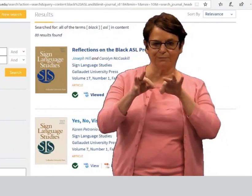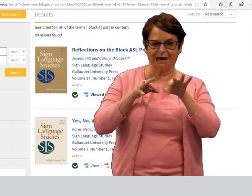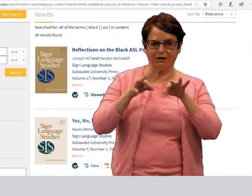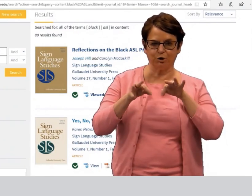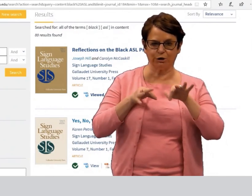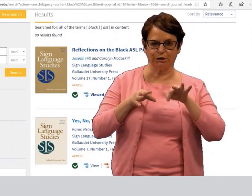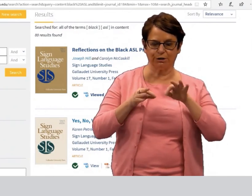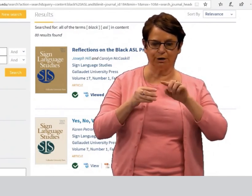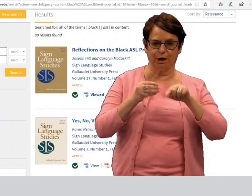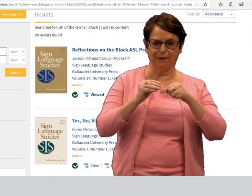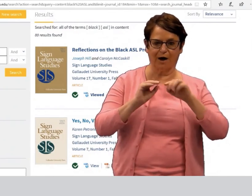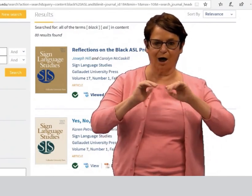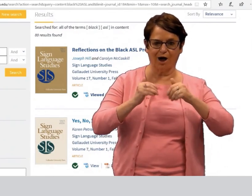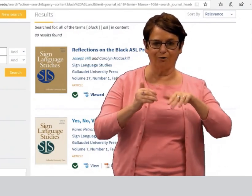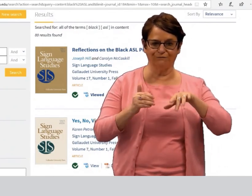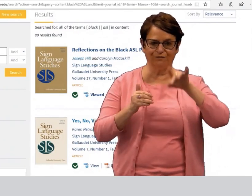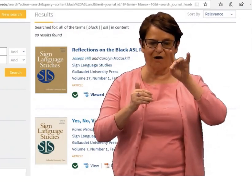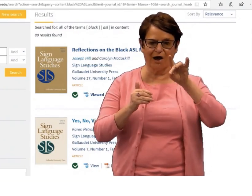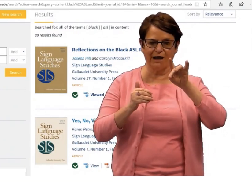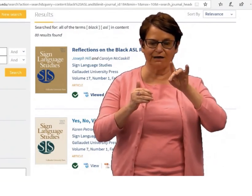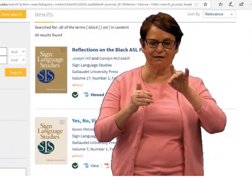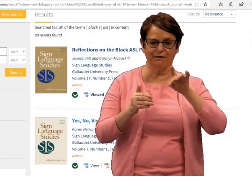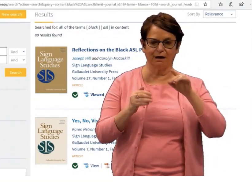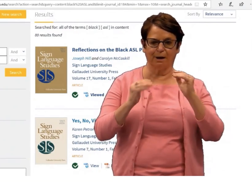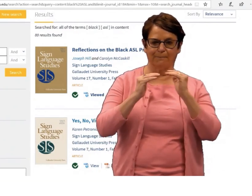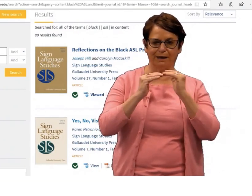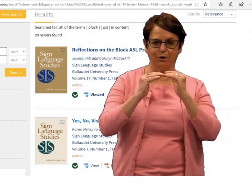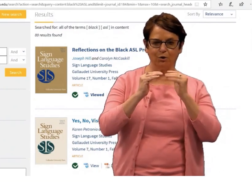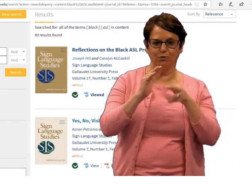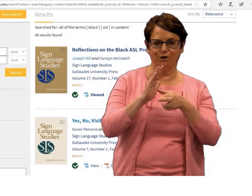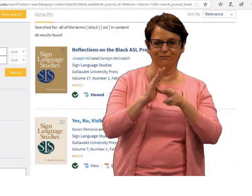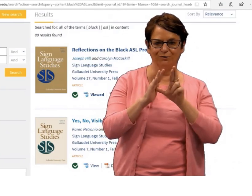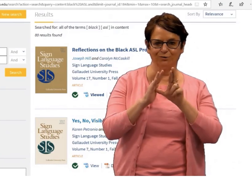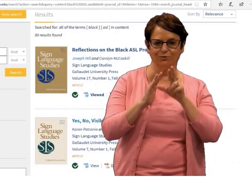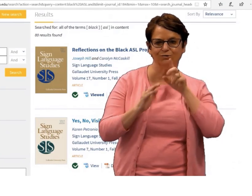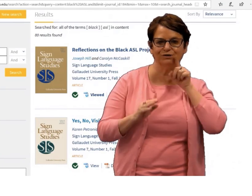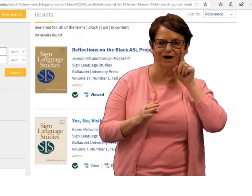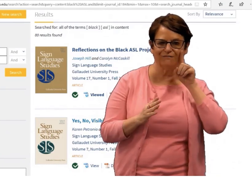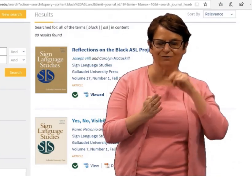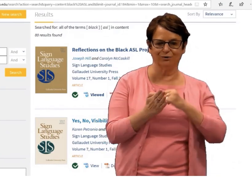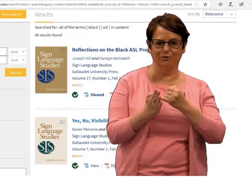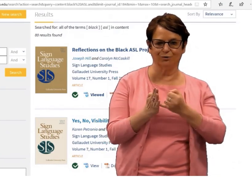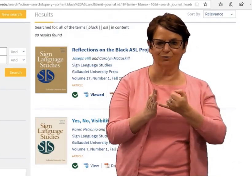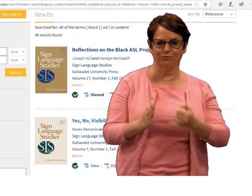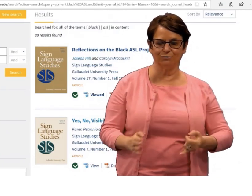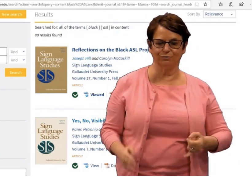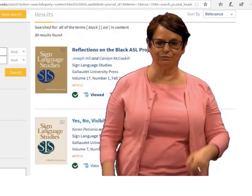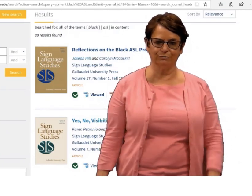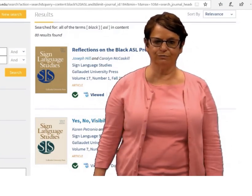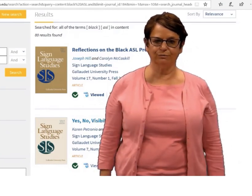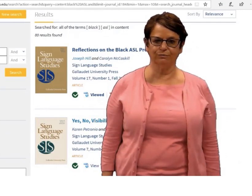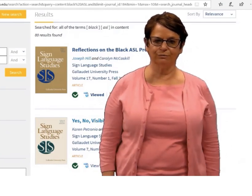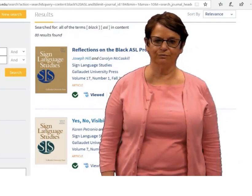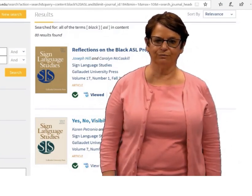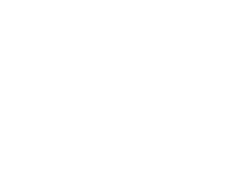That concludes my explanation about how to find peer-reviewed Deaf journals.